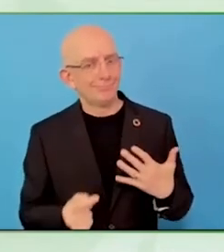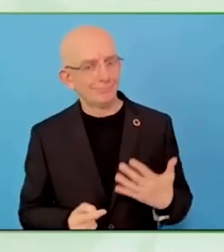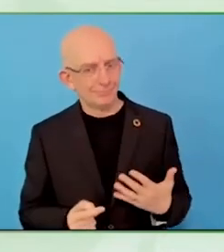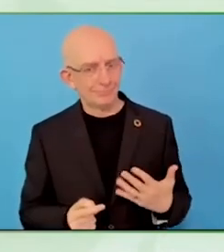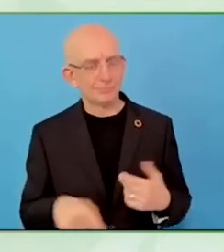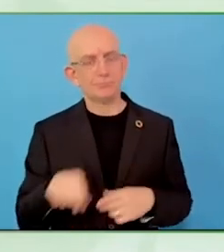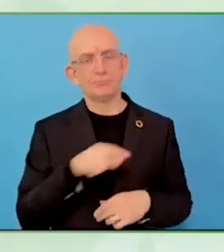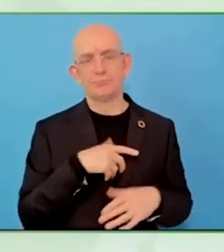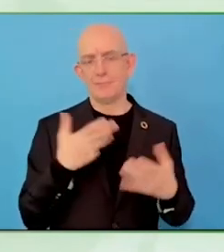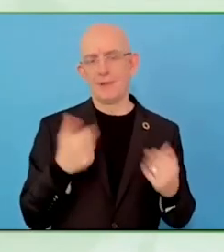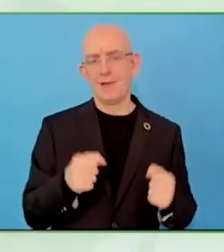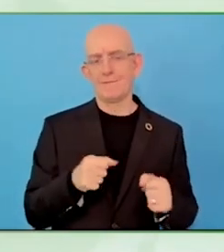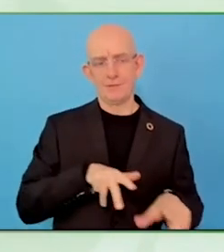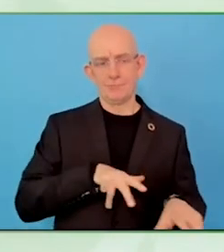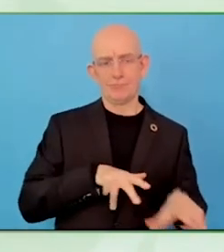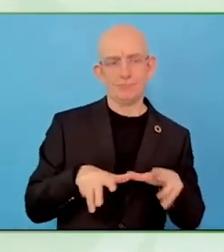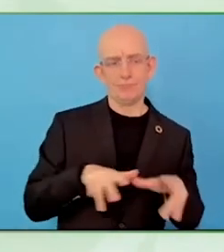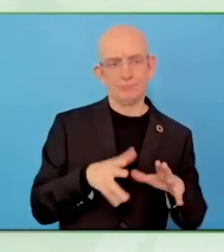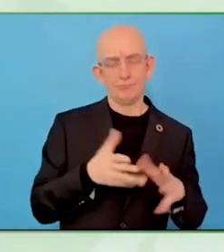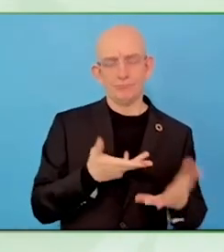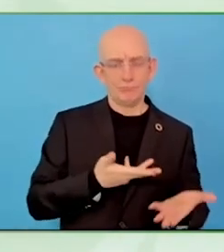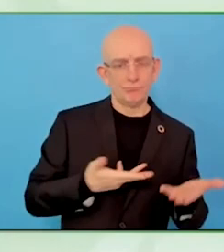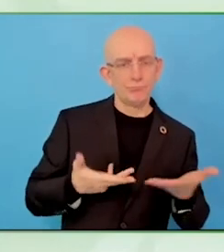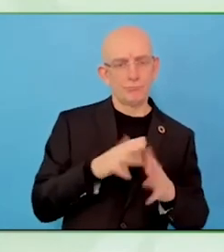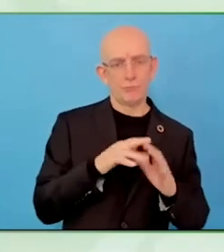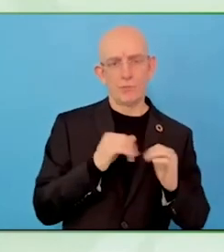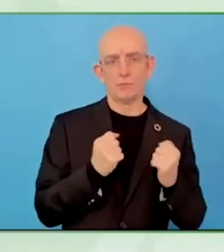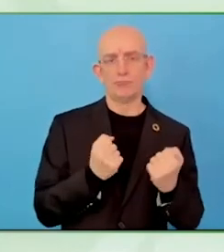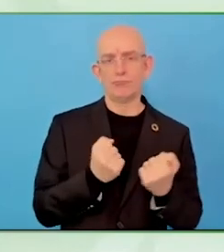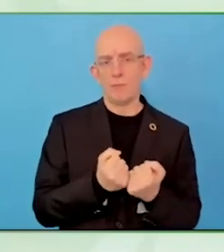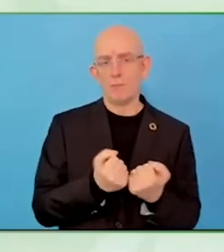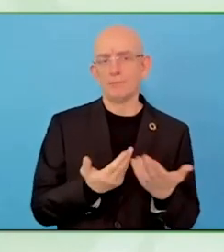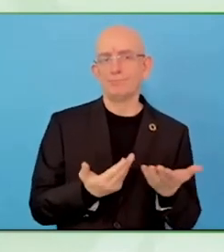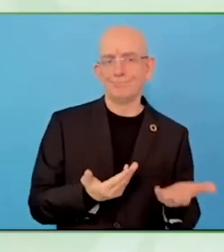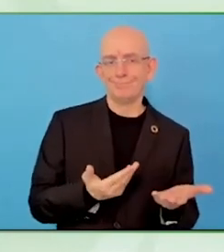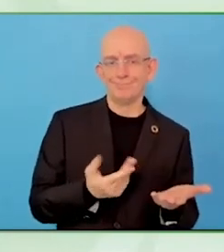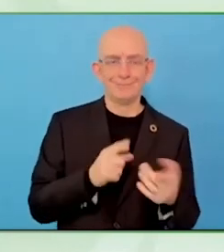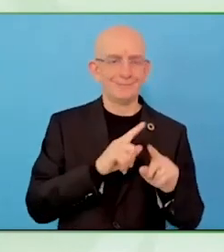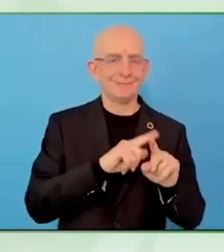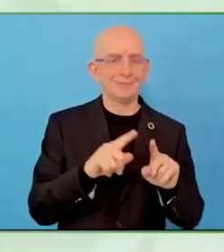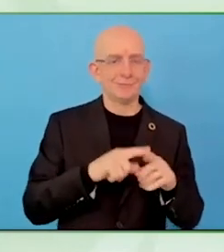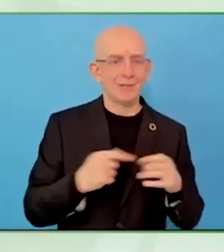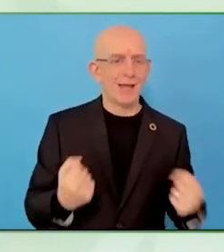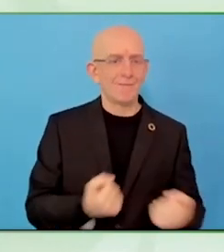We invite university students, we go out to the community and we try